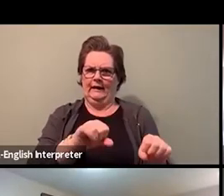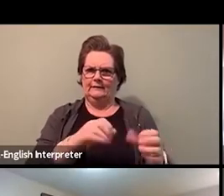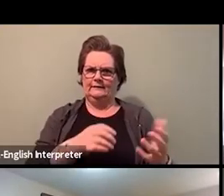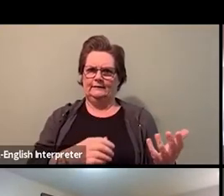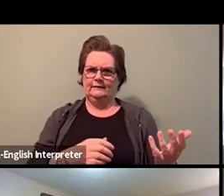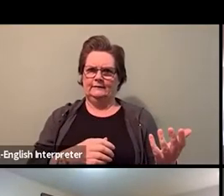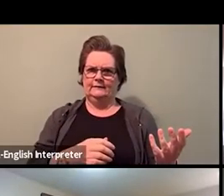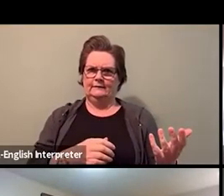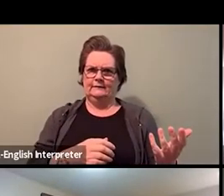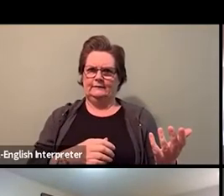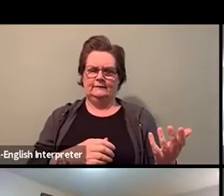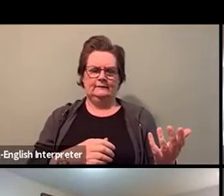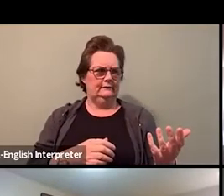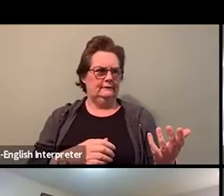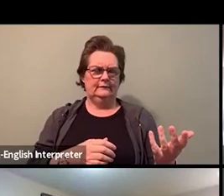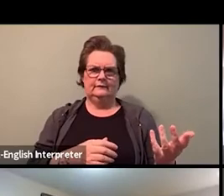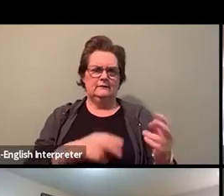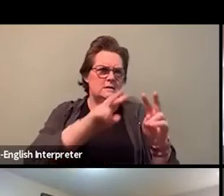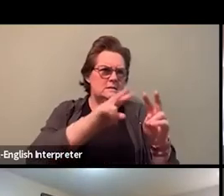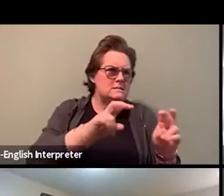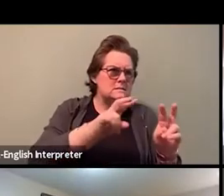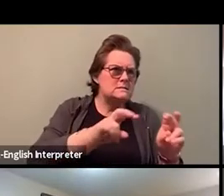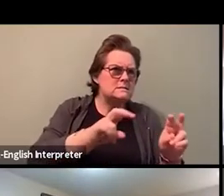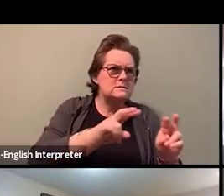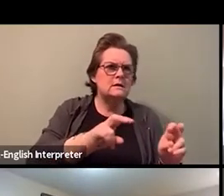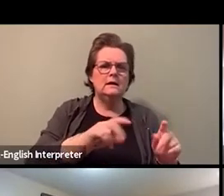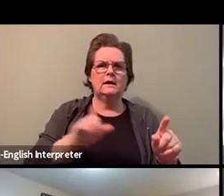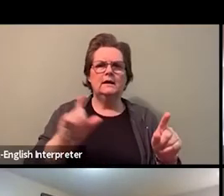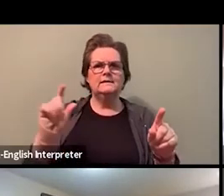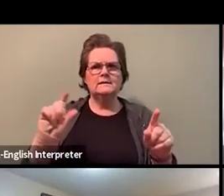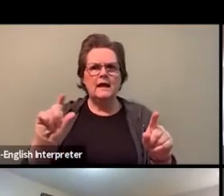in our province when the Anti-Racism Directorate isn't